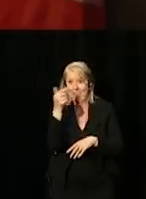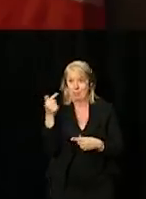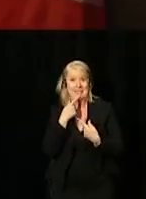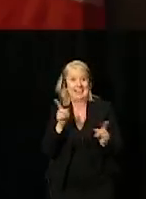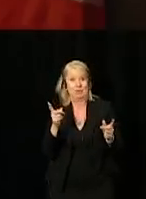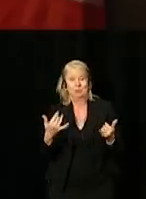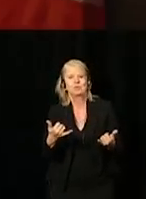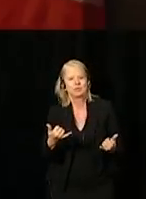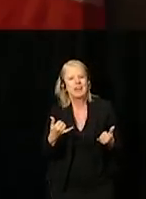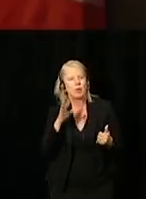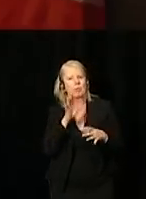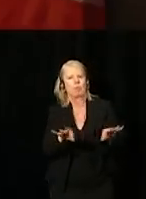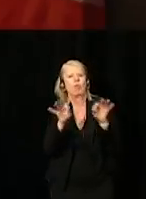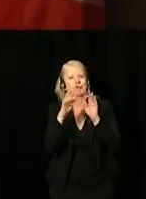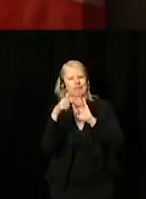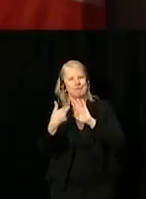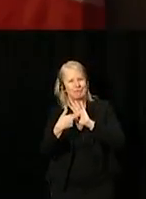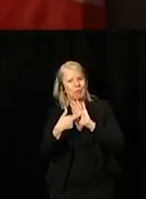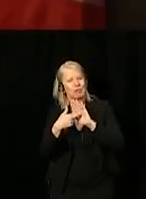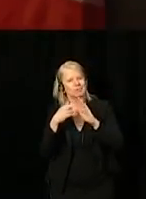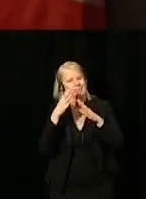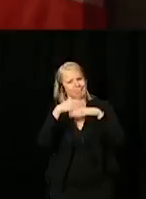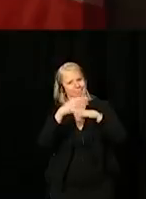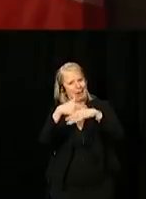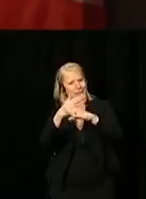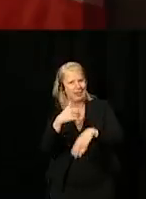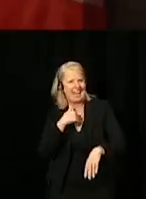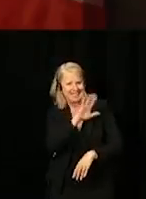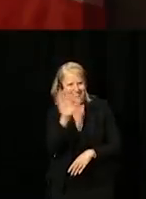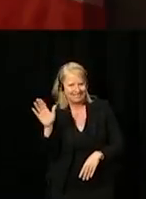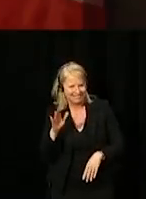will play a crucial role in creating this barrier-free Canada we're all talking about,